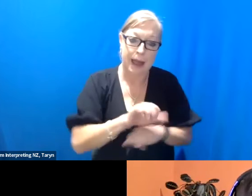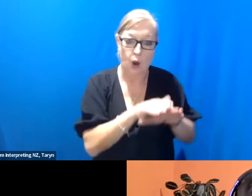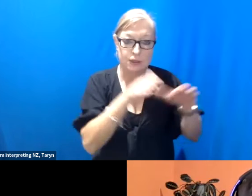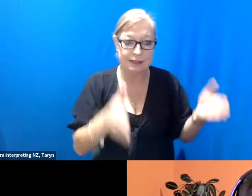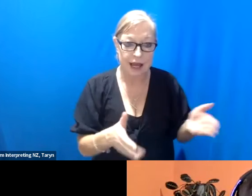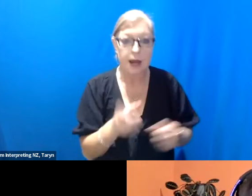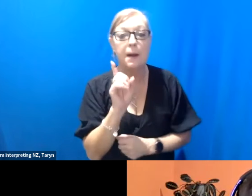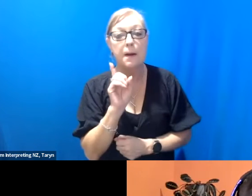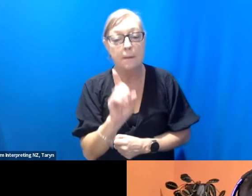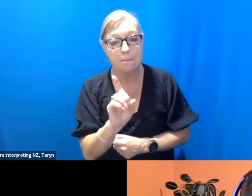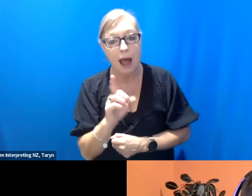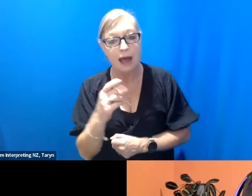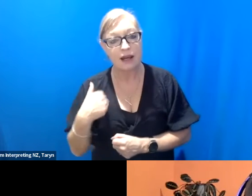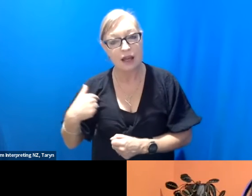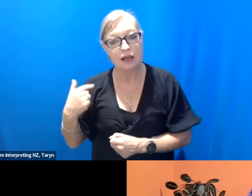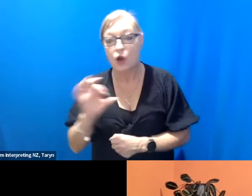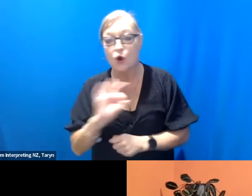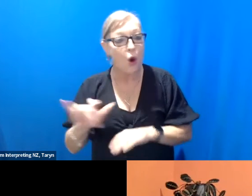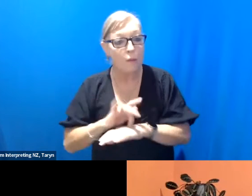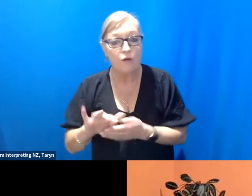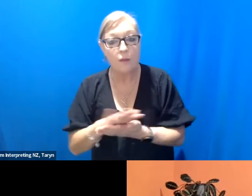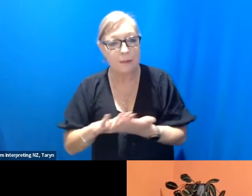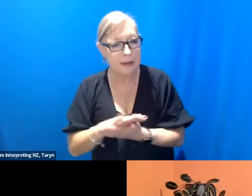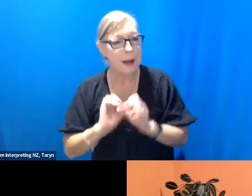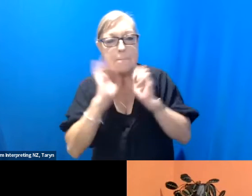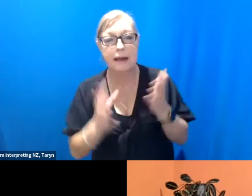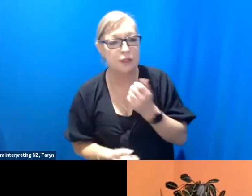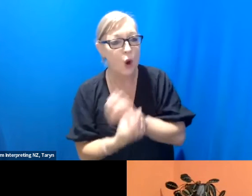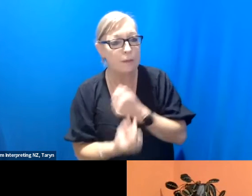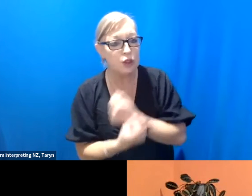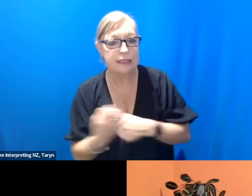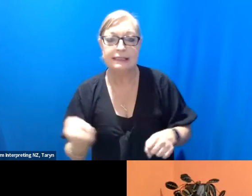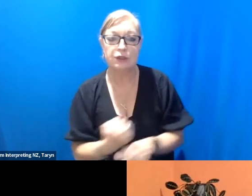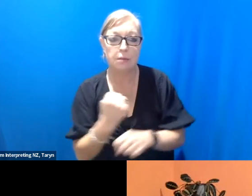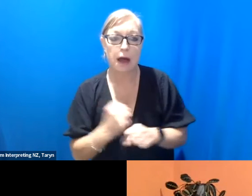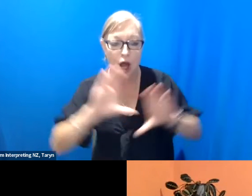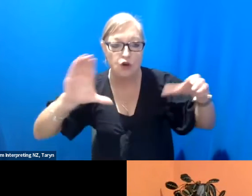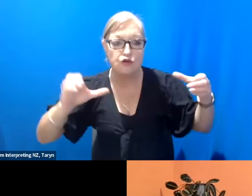opportunity to make an ensemble show, but that comes with a challenge of, that costs a lot of